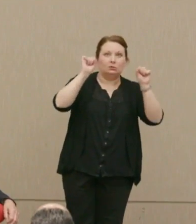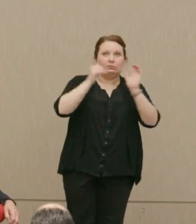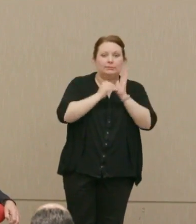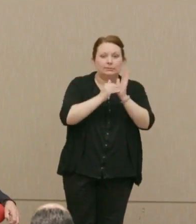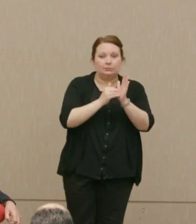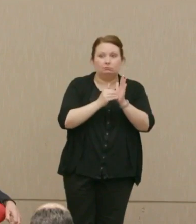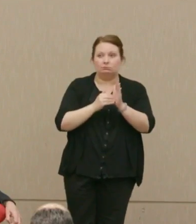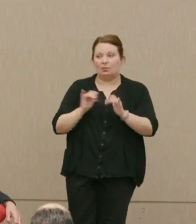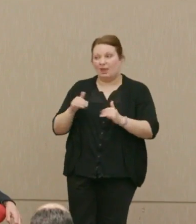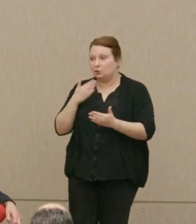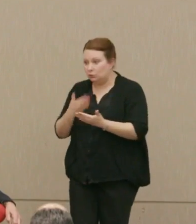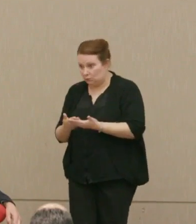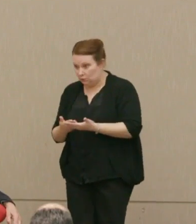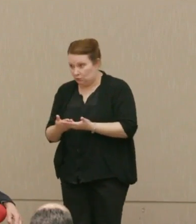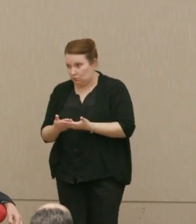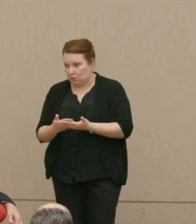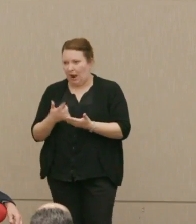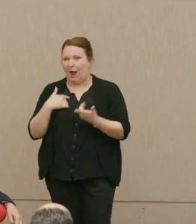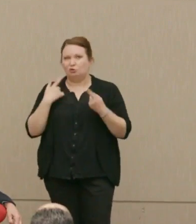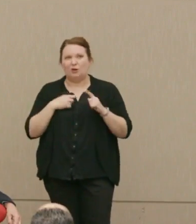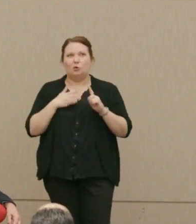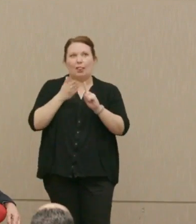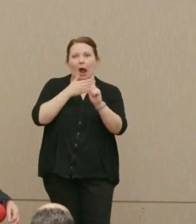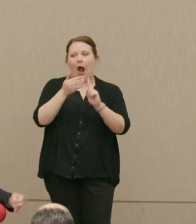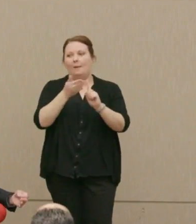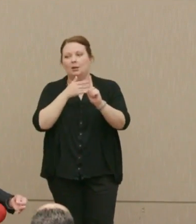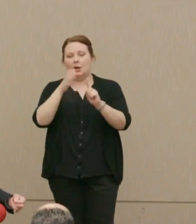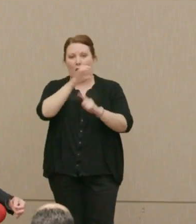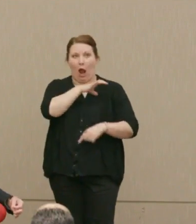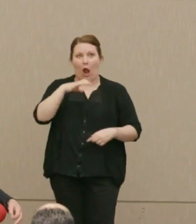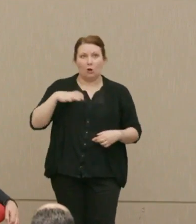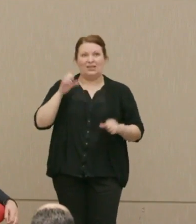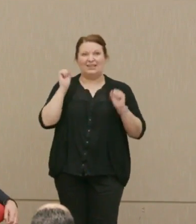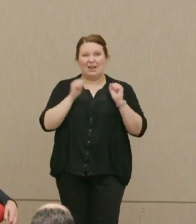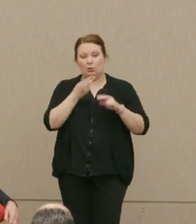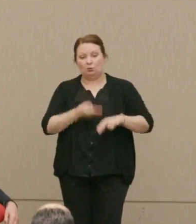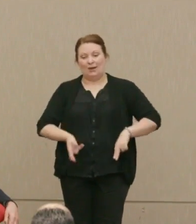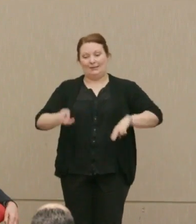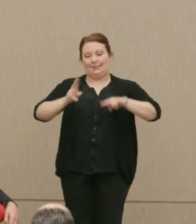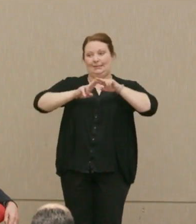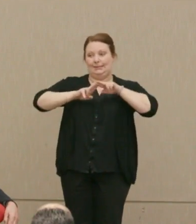I said when I was trying to do some lobbying in Congress, "Can't we raise that from 10